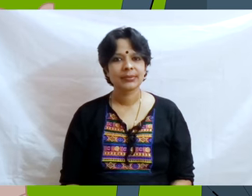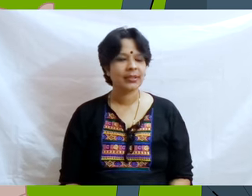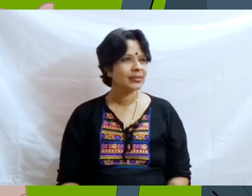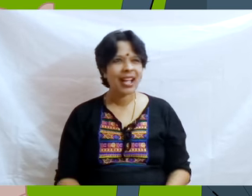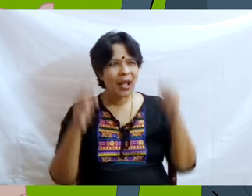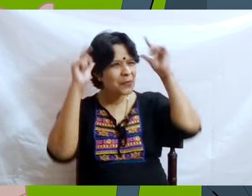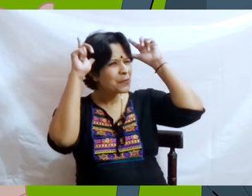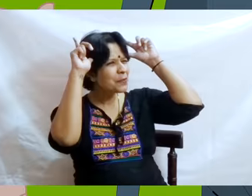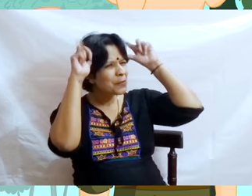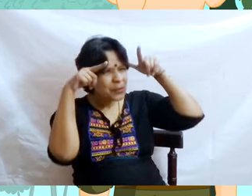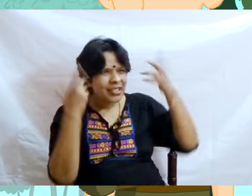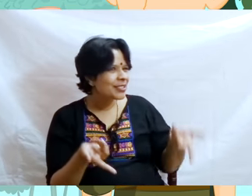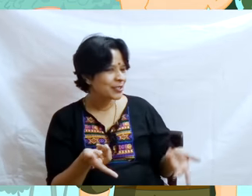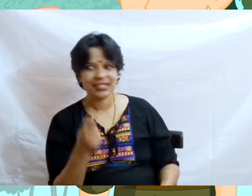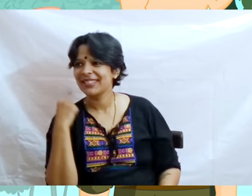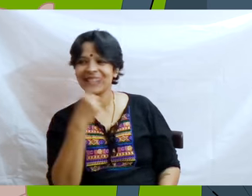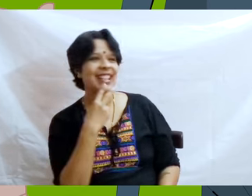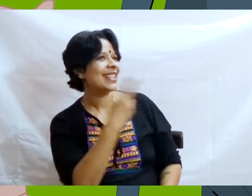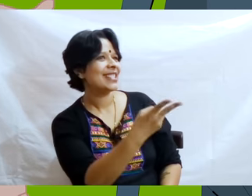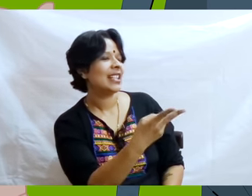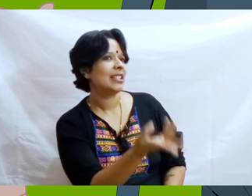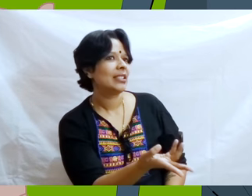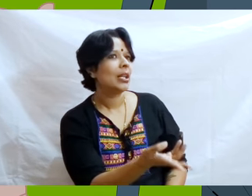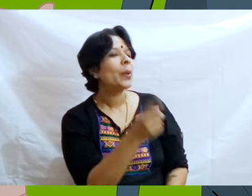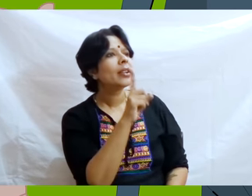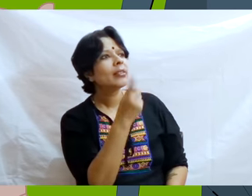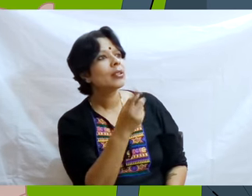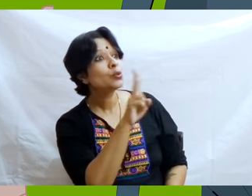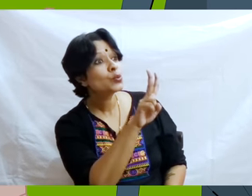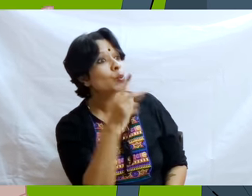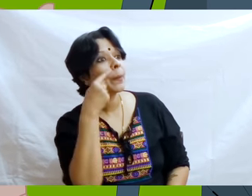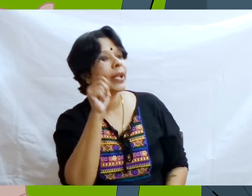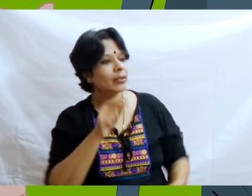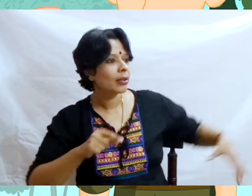"What foolishness" cried one "to walk when they might as well ride the donkey!